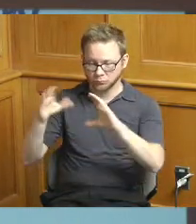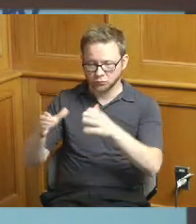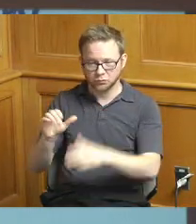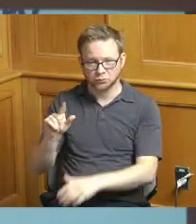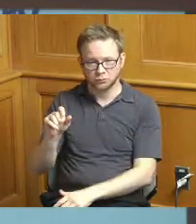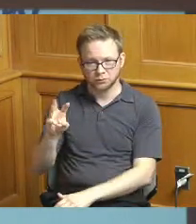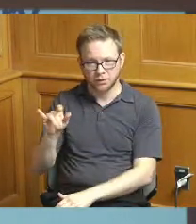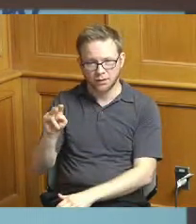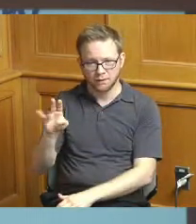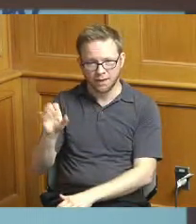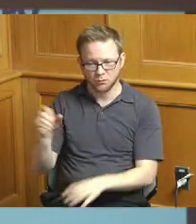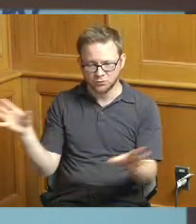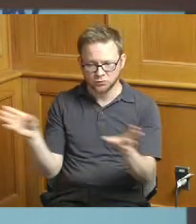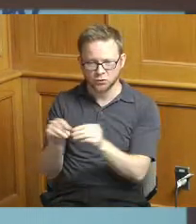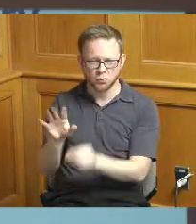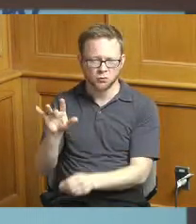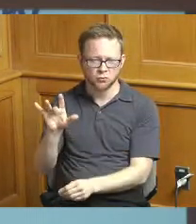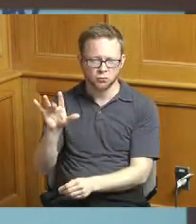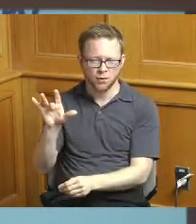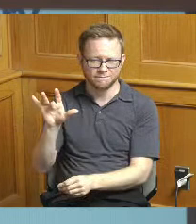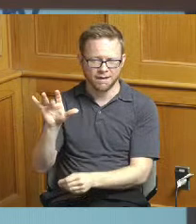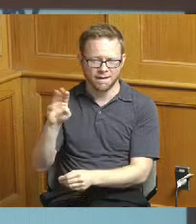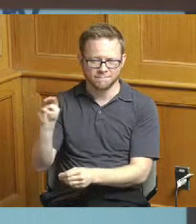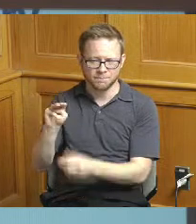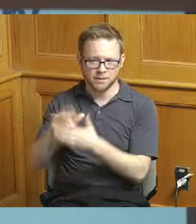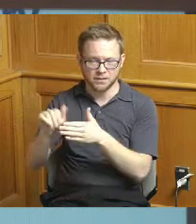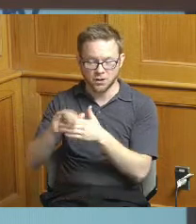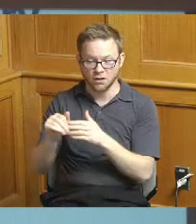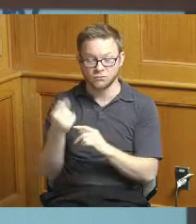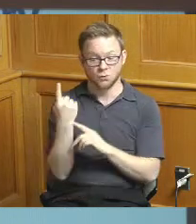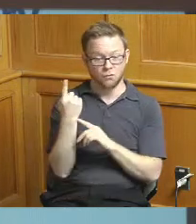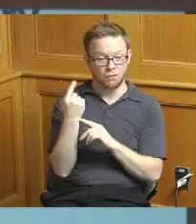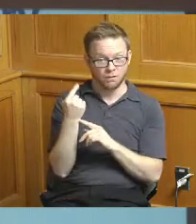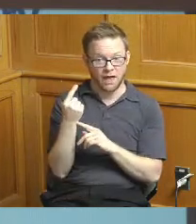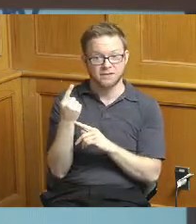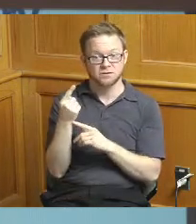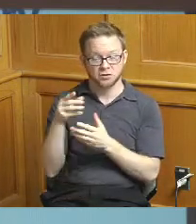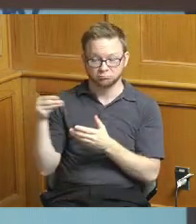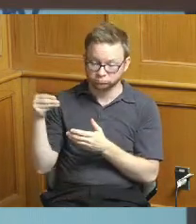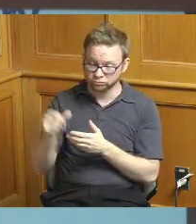do we we spent that money in 2021 and we expect to spend that money again in 2022